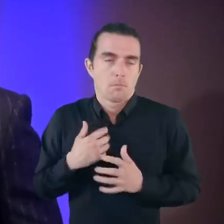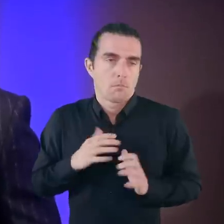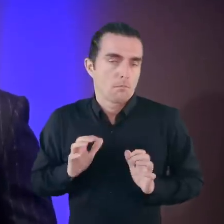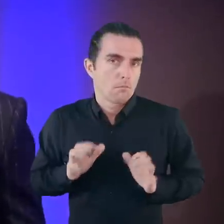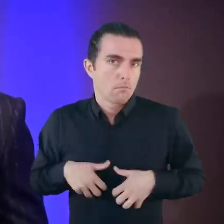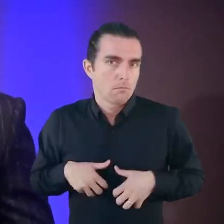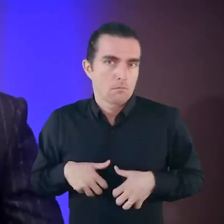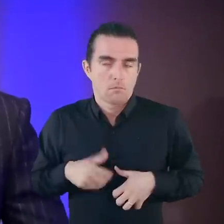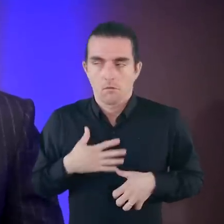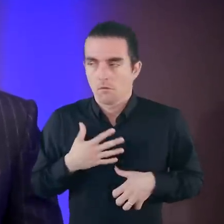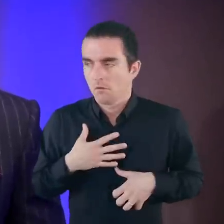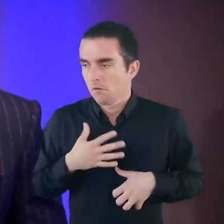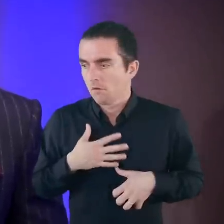Completely paralyzes me with fear.